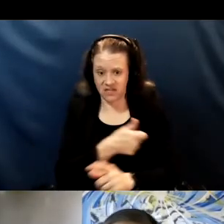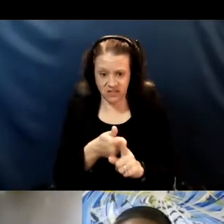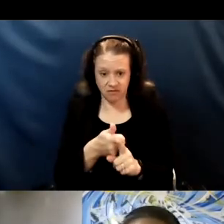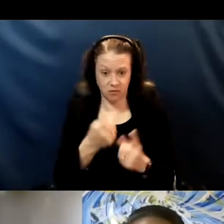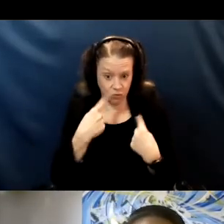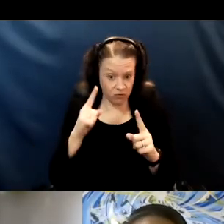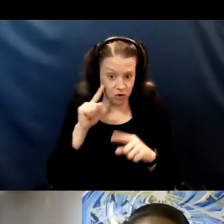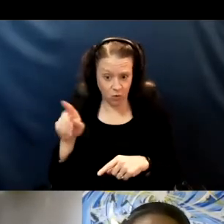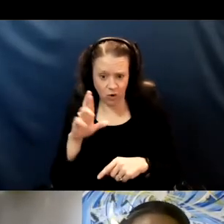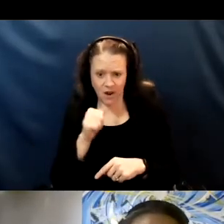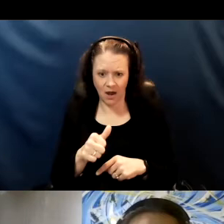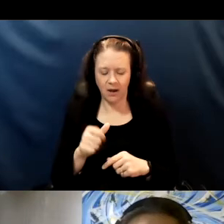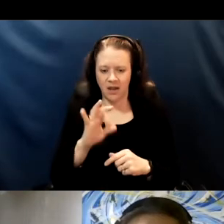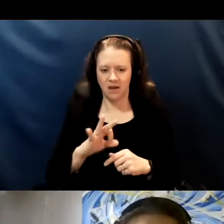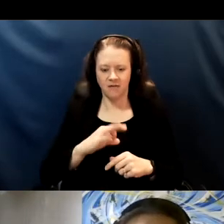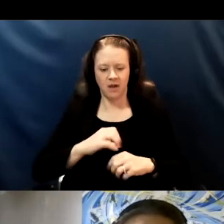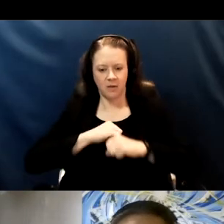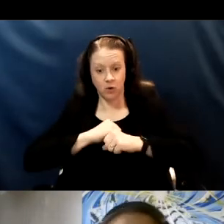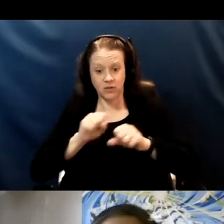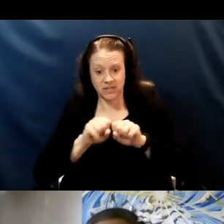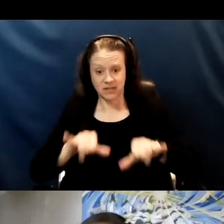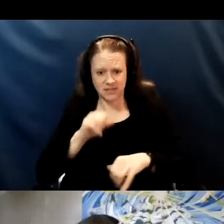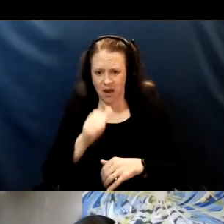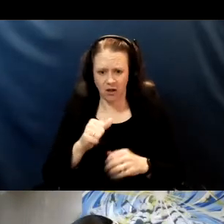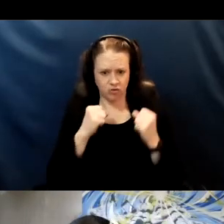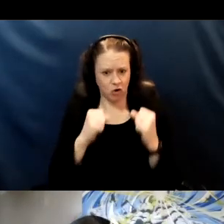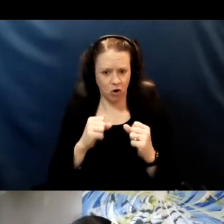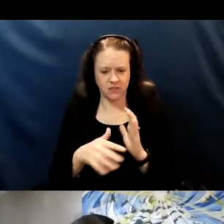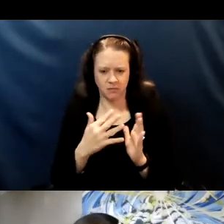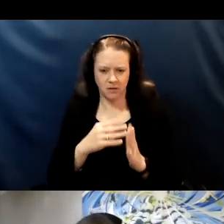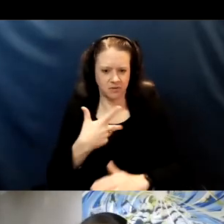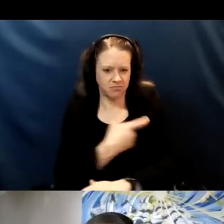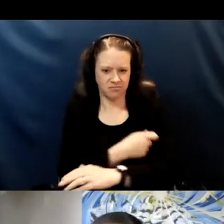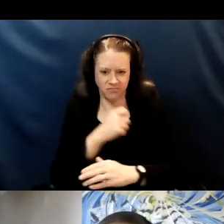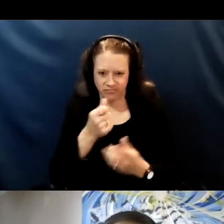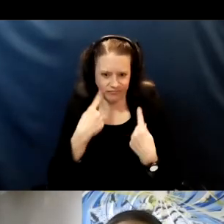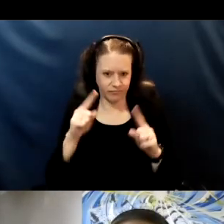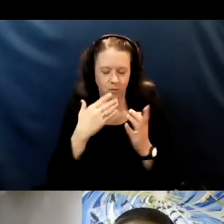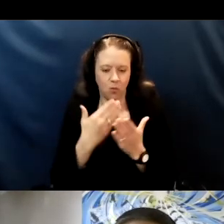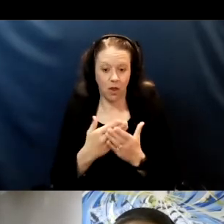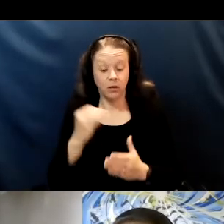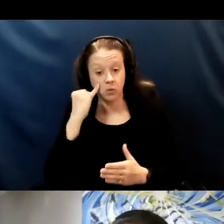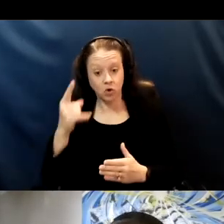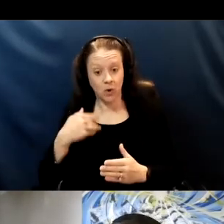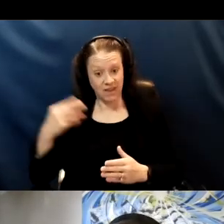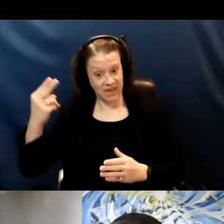sometimes vaccines don't work as well. And certainly if you have a history of an allergic reaction you might wanna make a plan